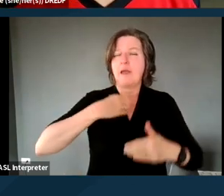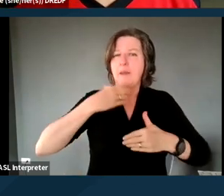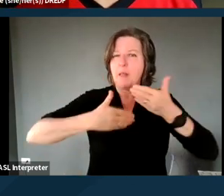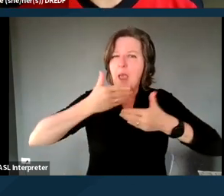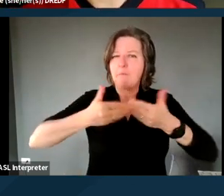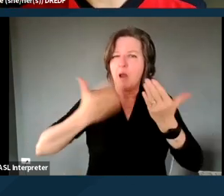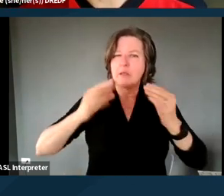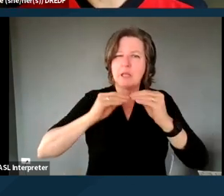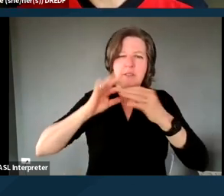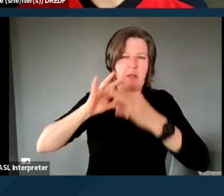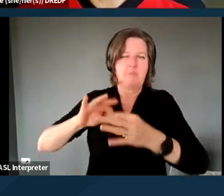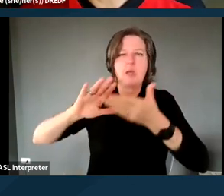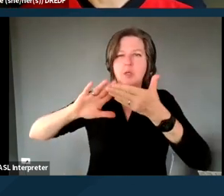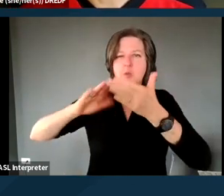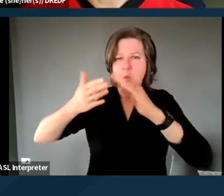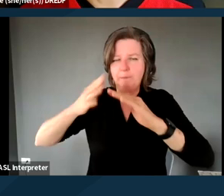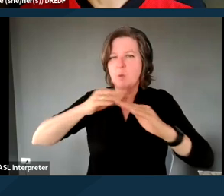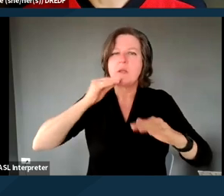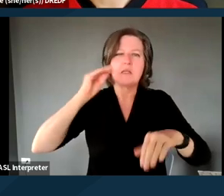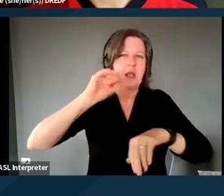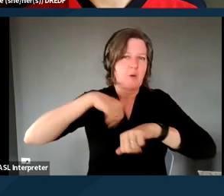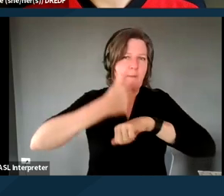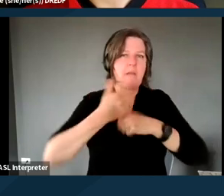to home and community-based services, and the ones who have covered here,